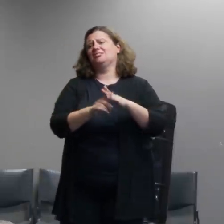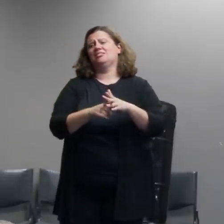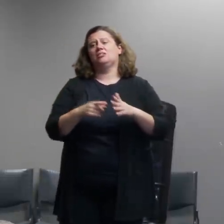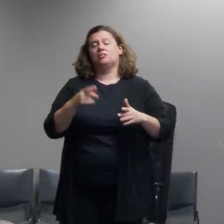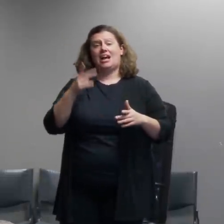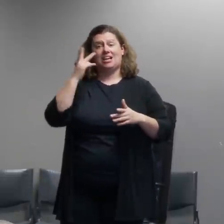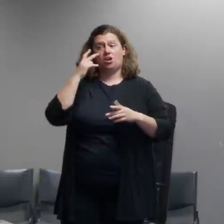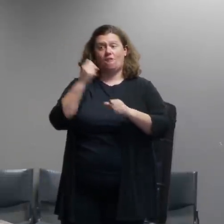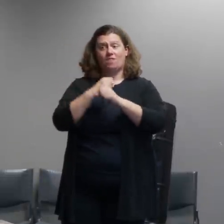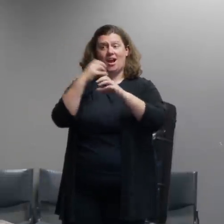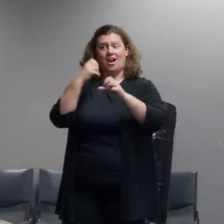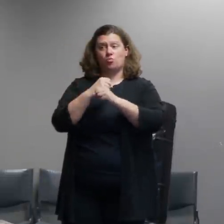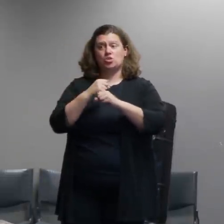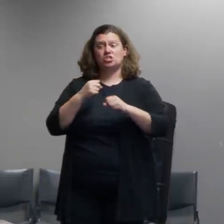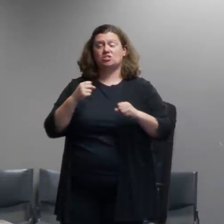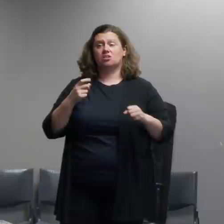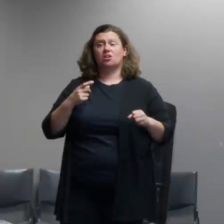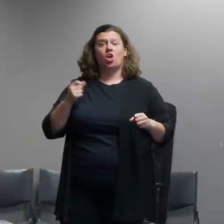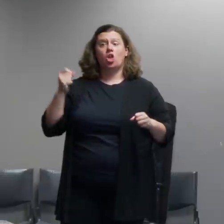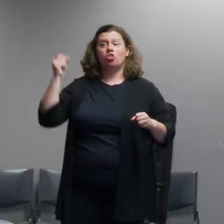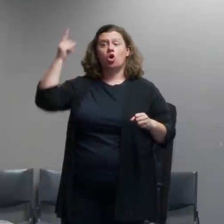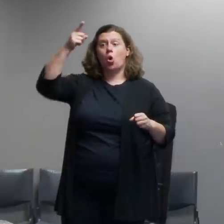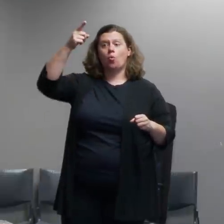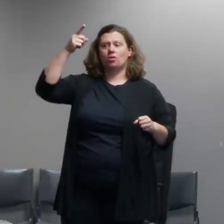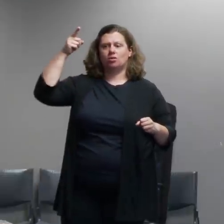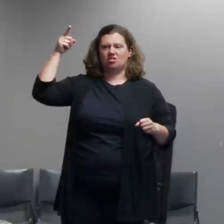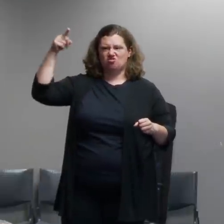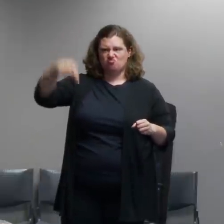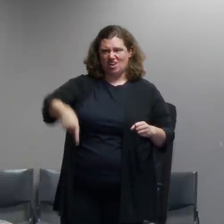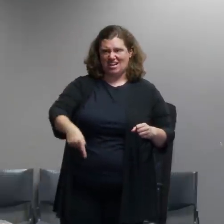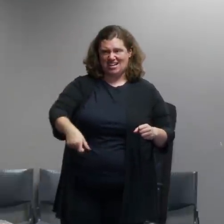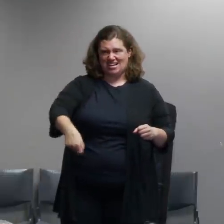enough and wind up blowing up right next to other people in the crowd